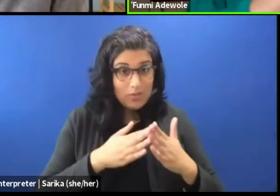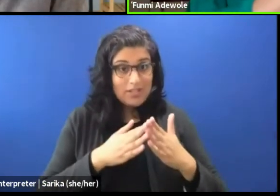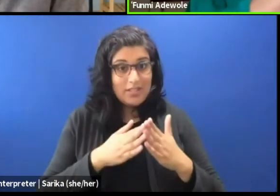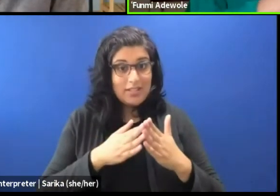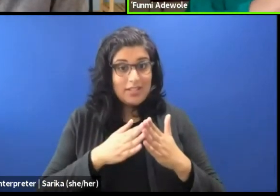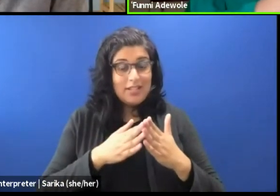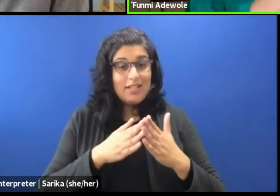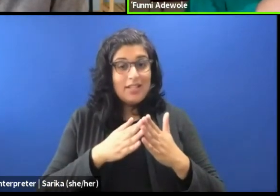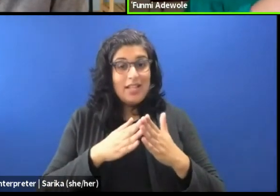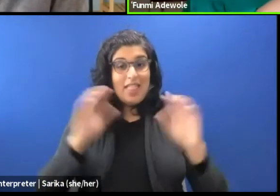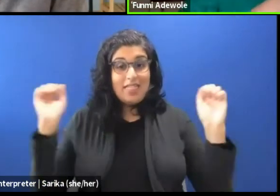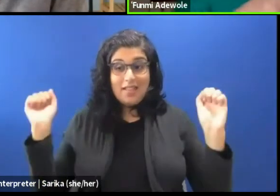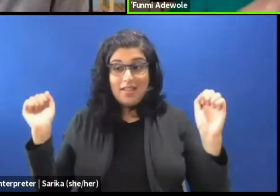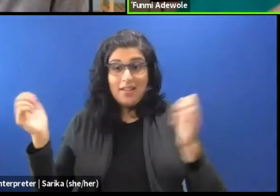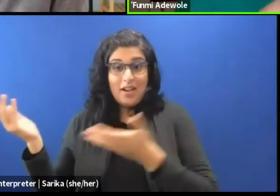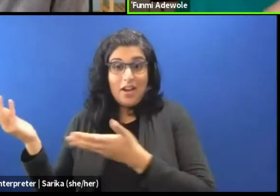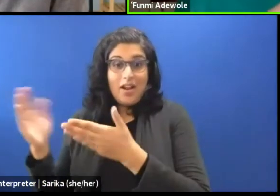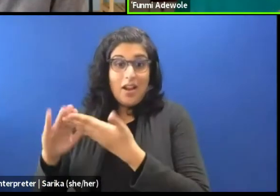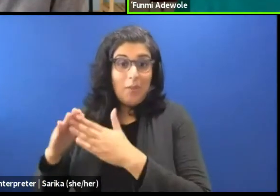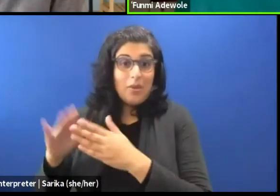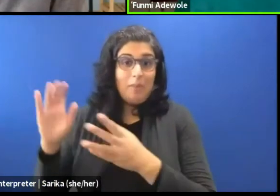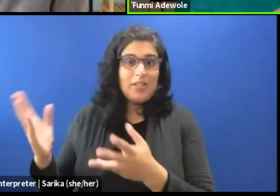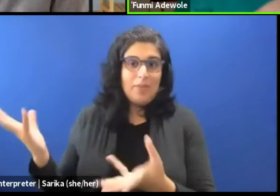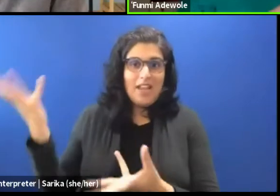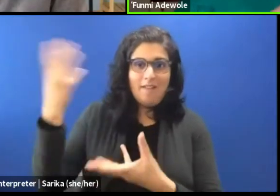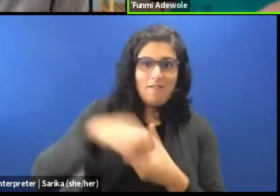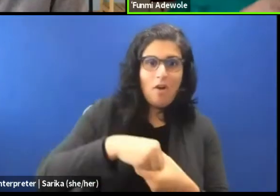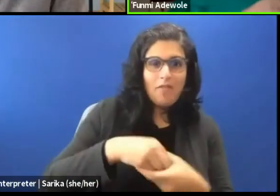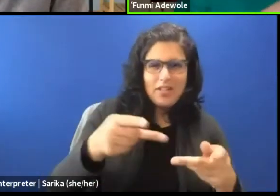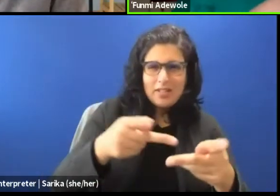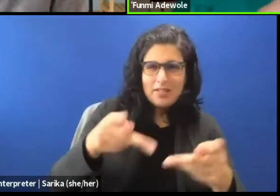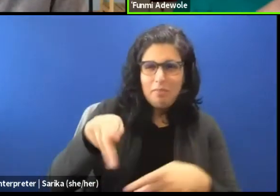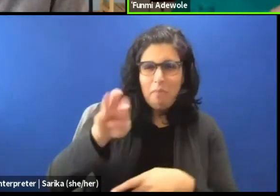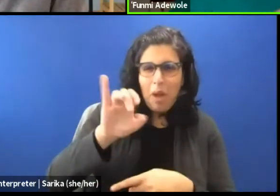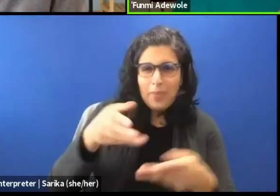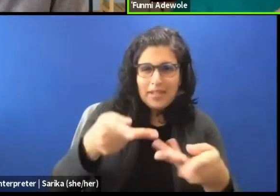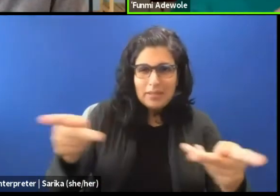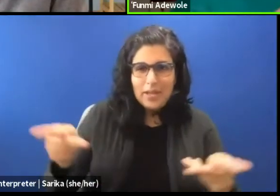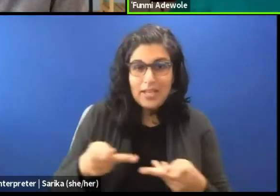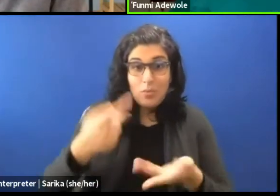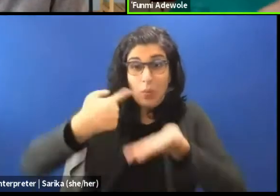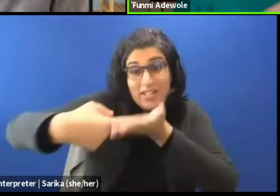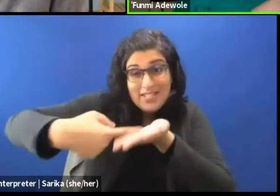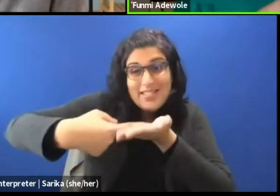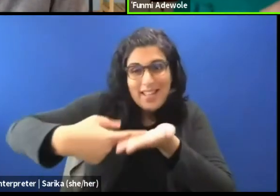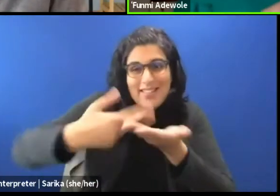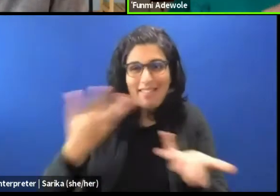with this institutional framework. This public space, where we discuss things you know what I mean.